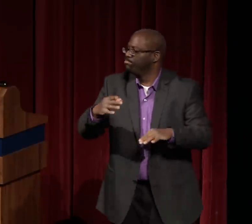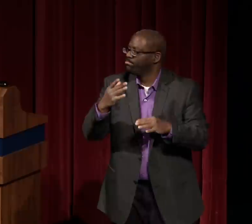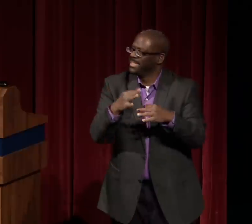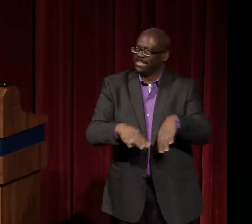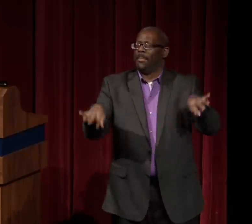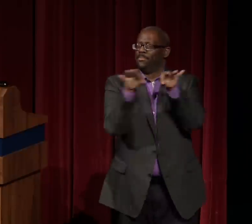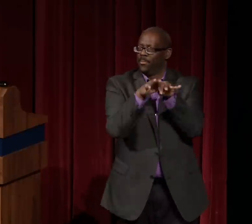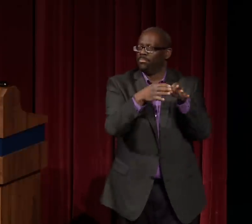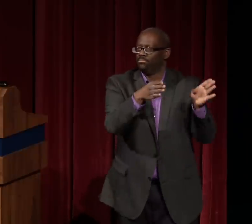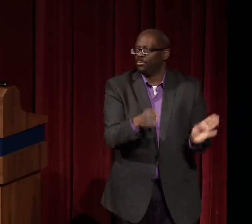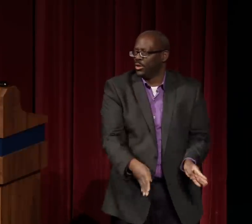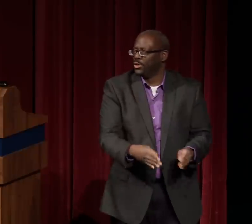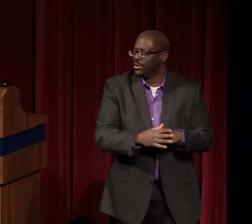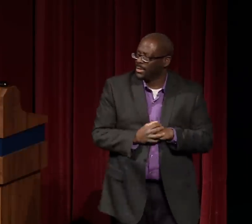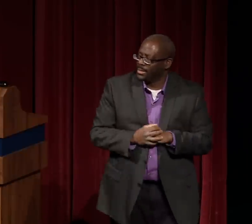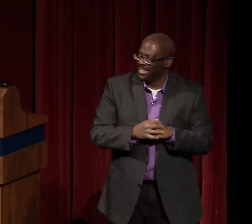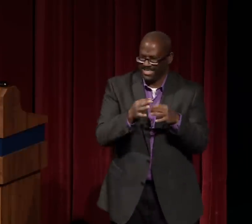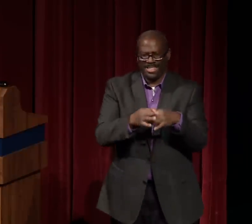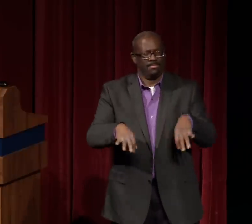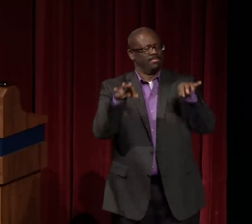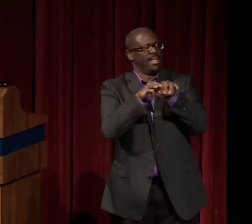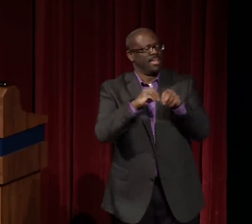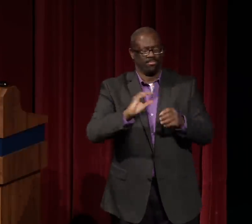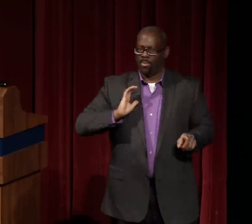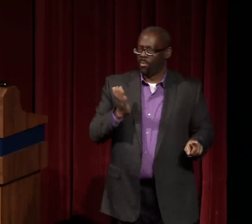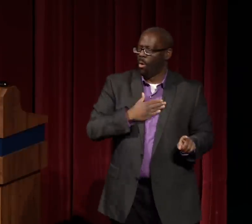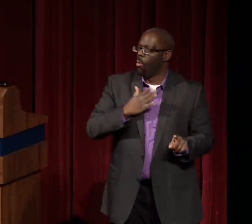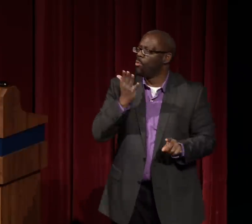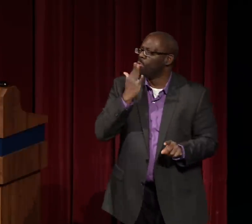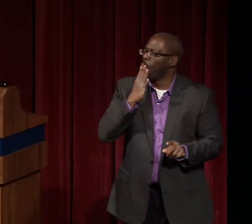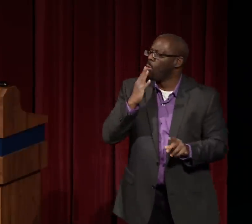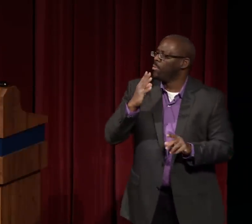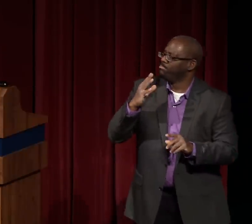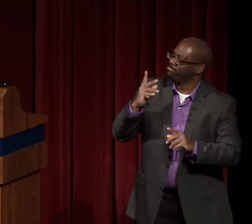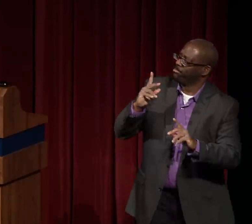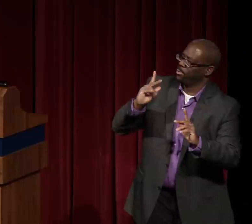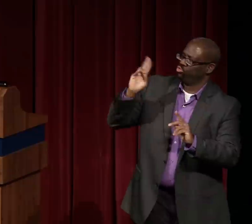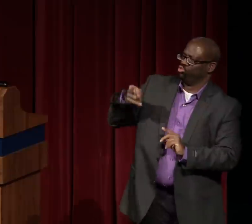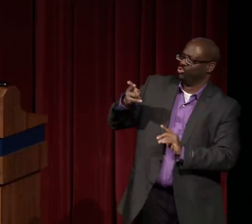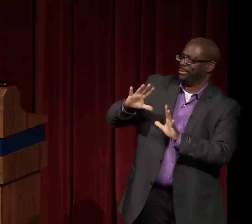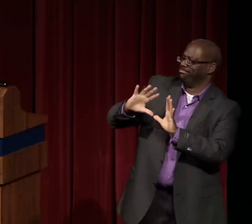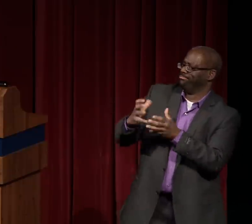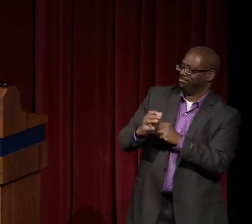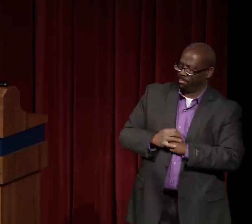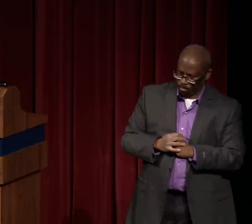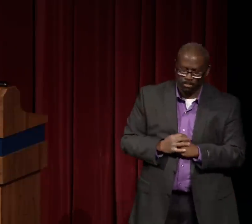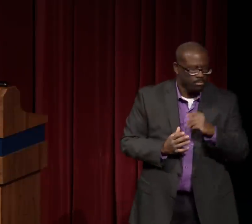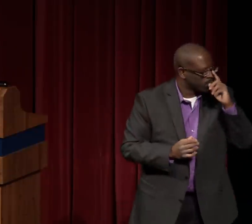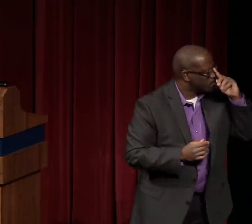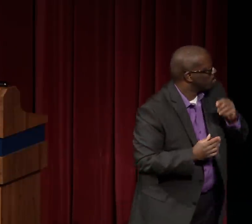into arenas where people of color were not normally accepted. She is so important to us.